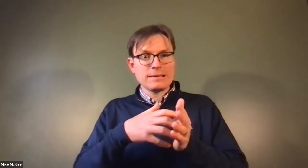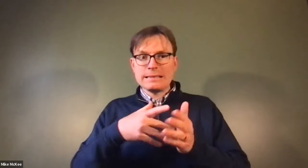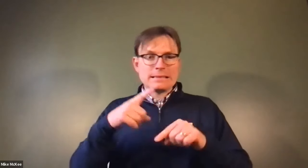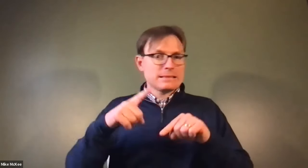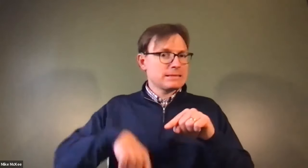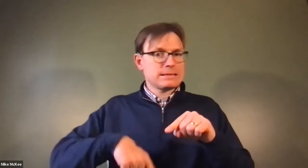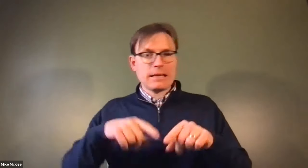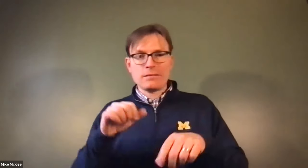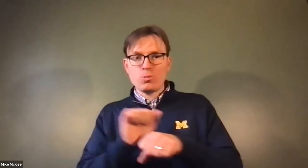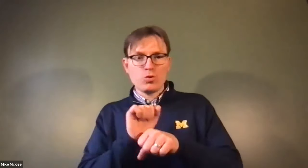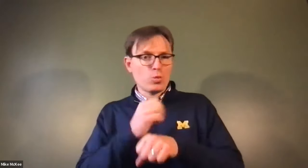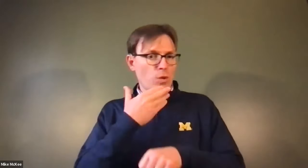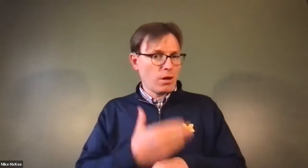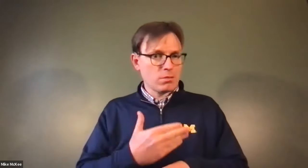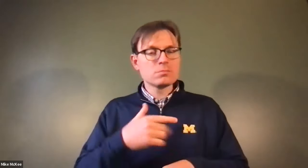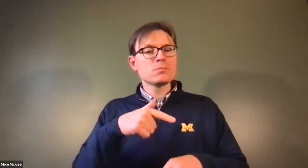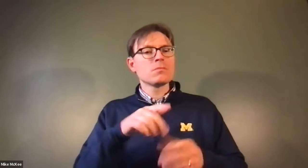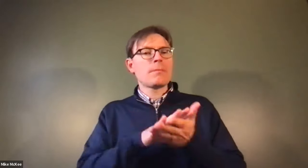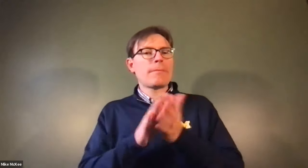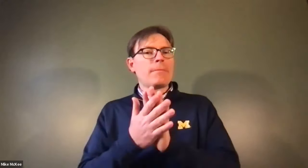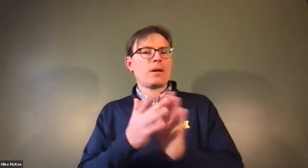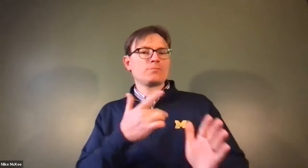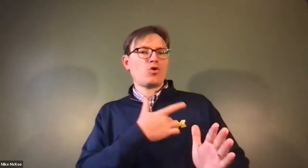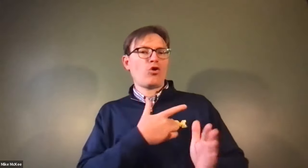James Cech: If the heart becomes too weak it doesn't work well.